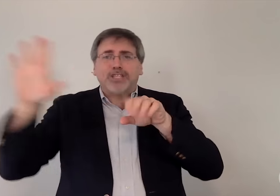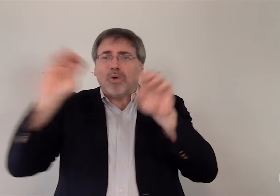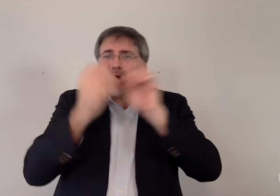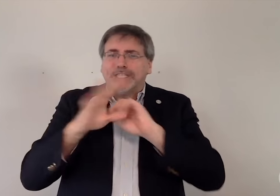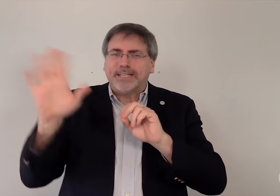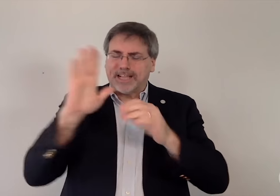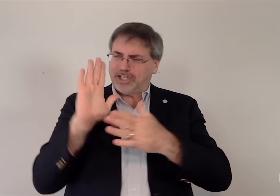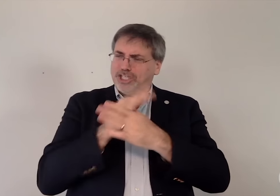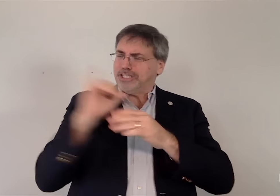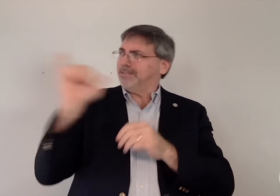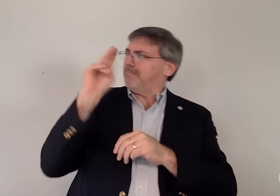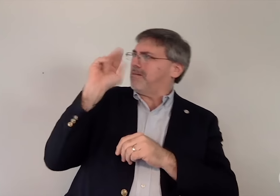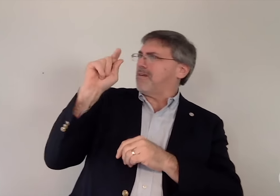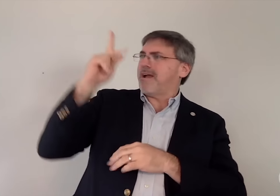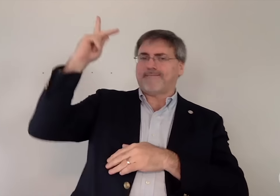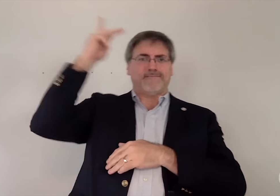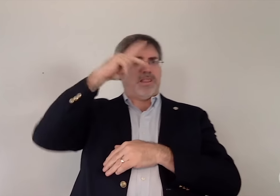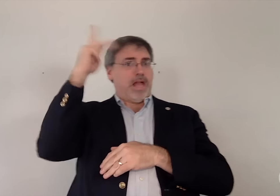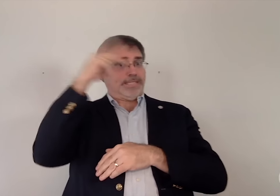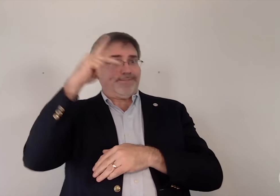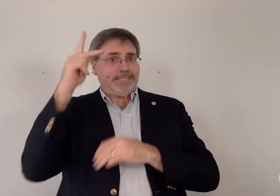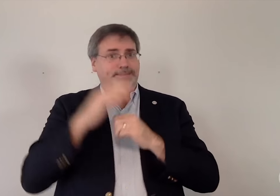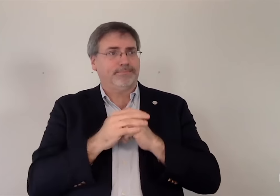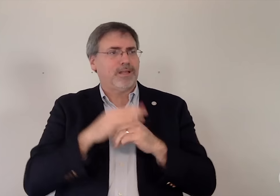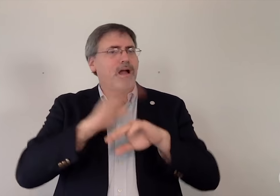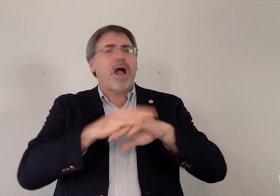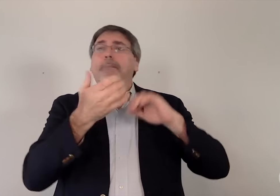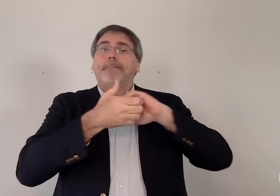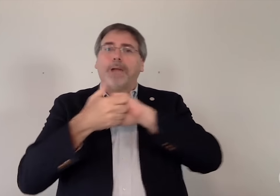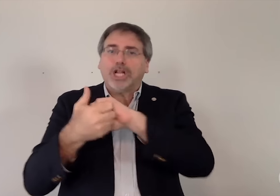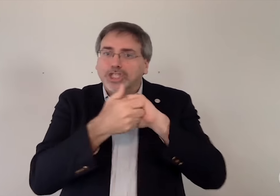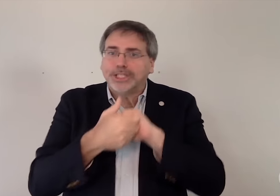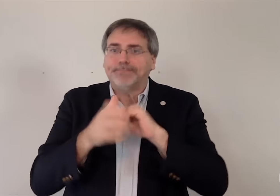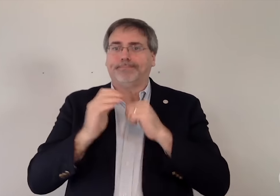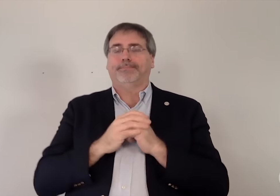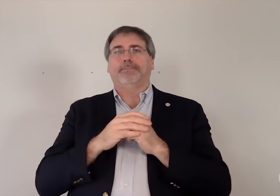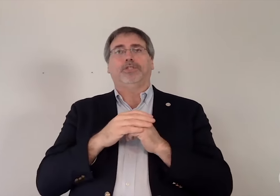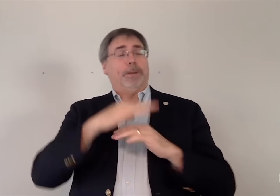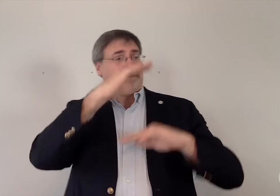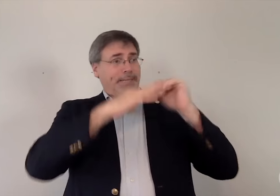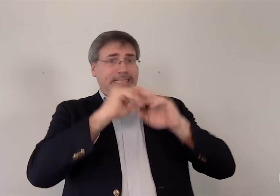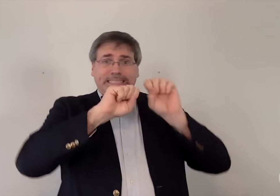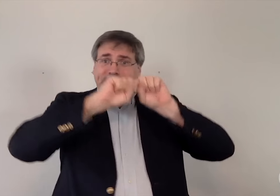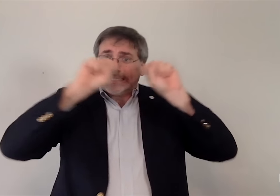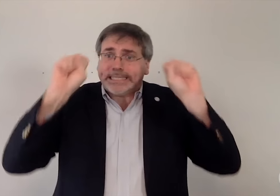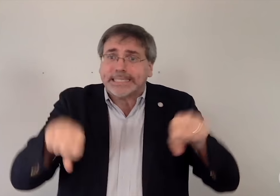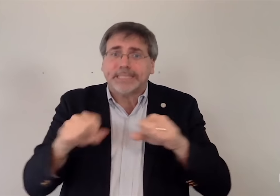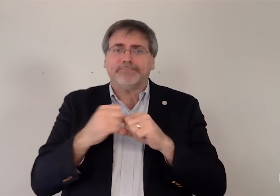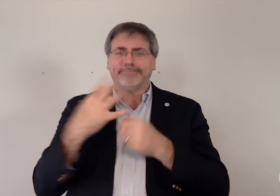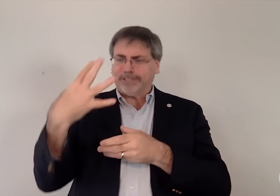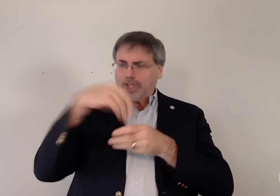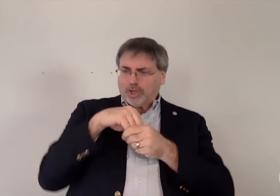organizations that share the NAD’s philosophy on partnerships, to build systems including